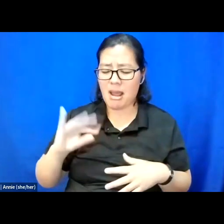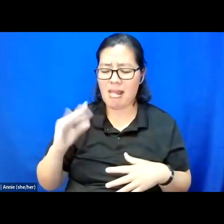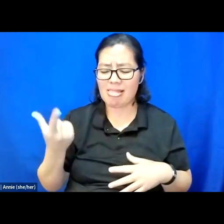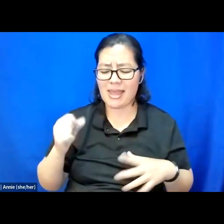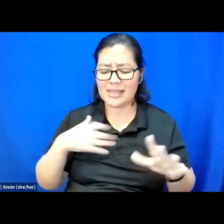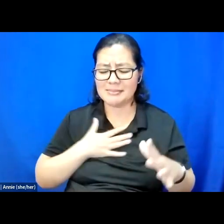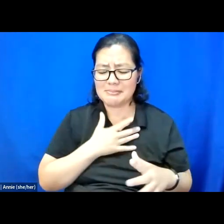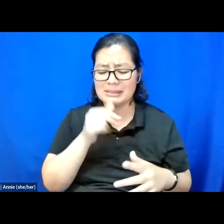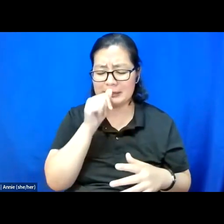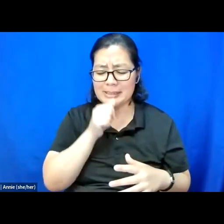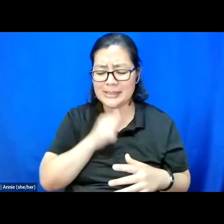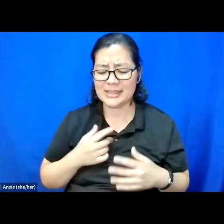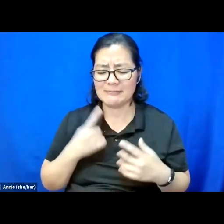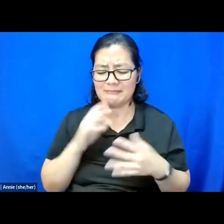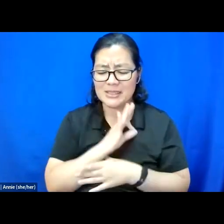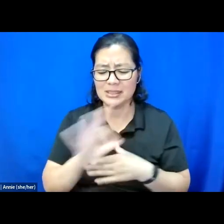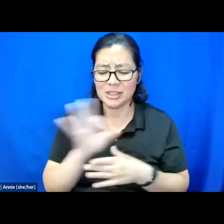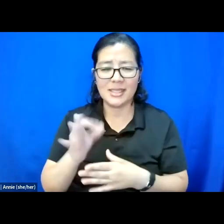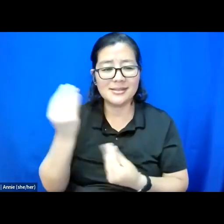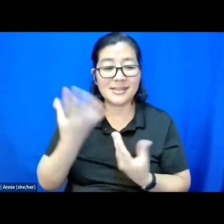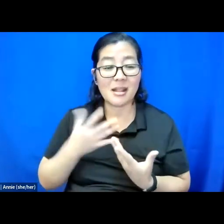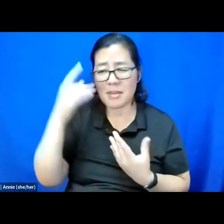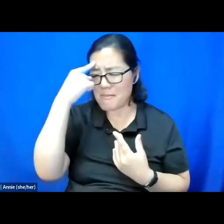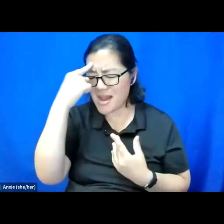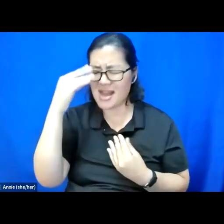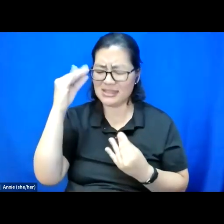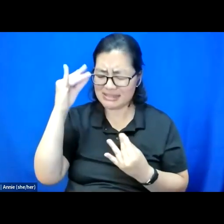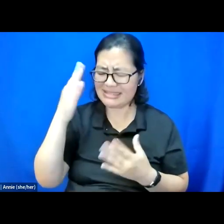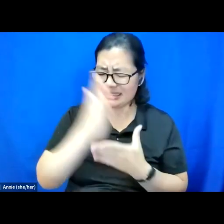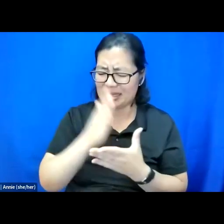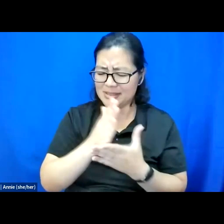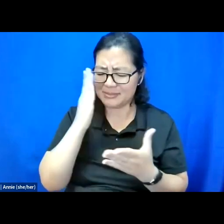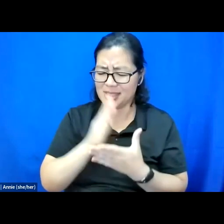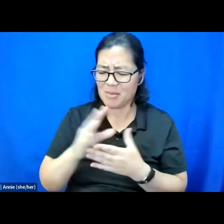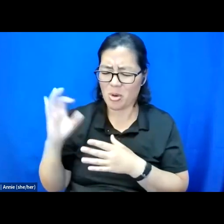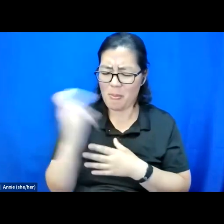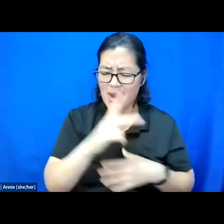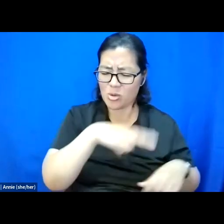telling my mind to stop this act and return to normal before the cops are called.